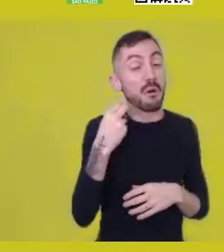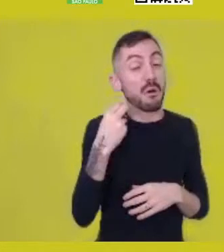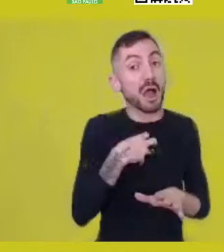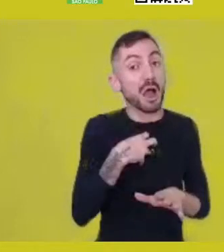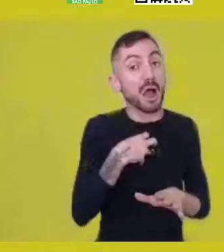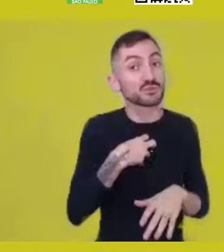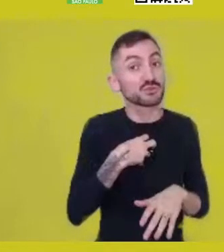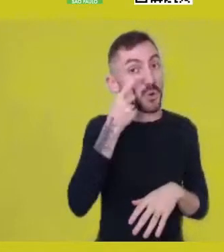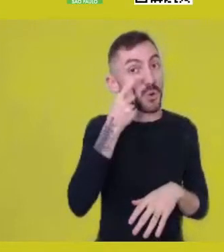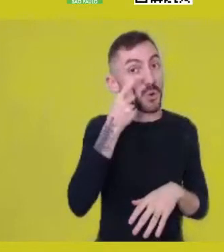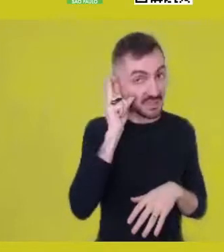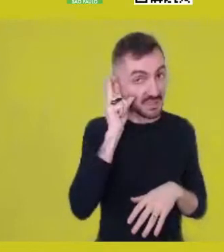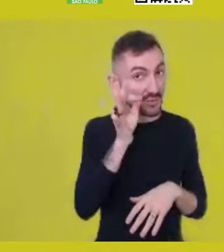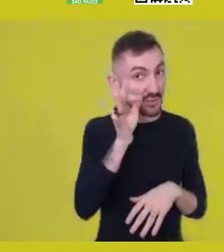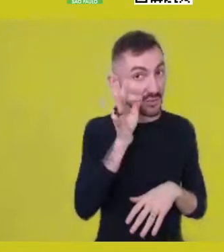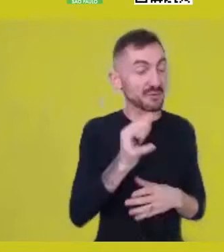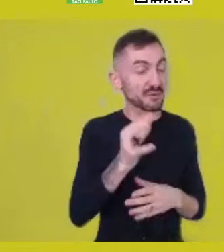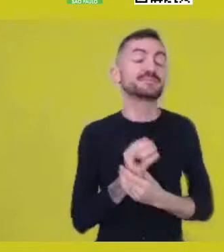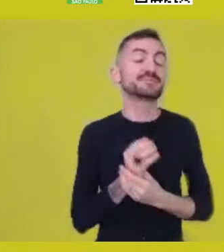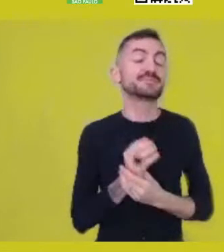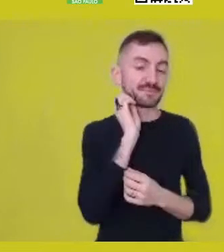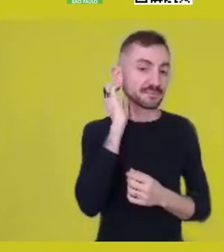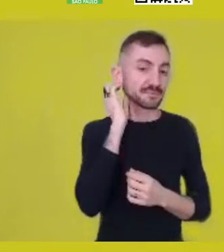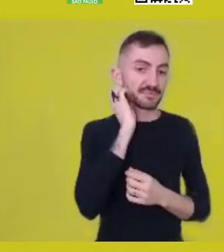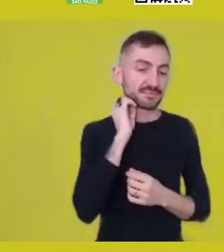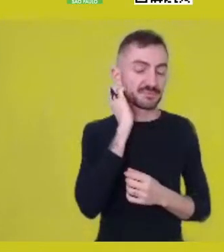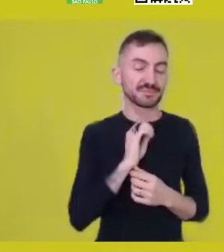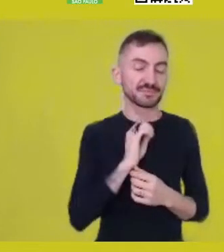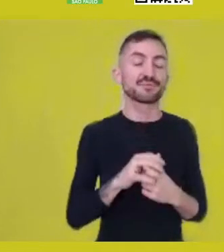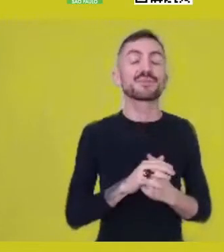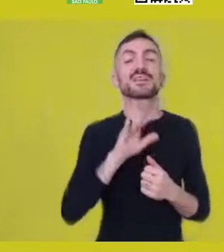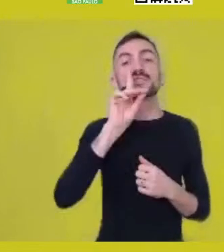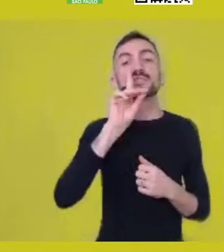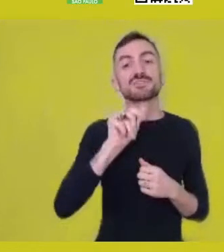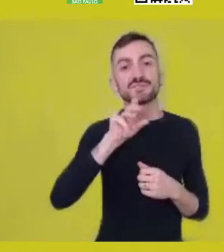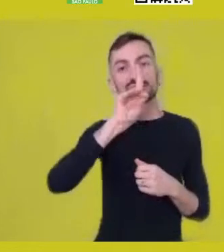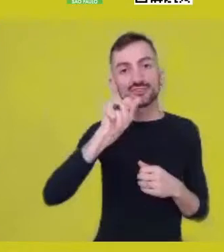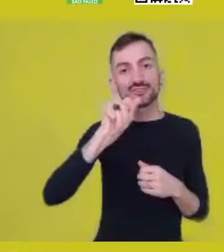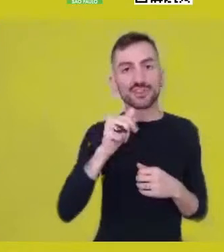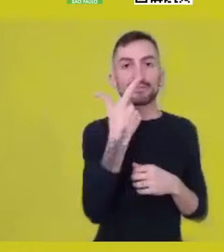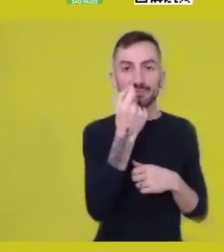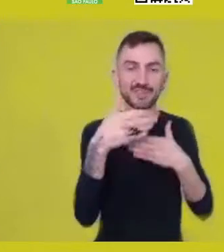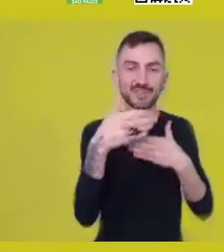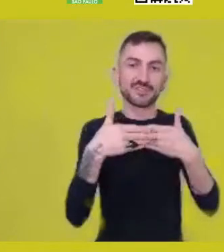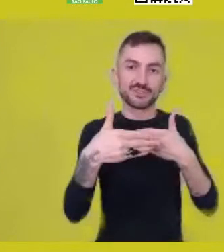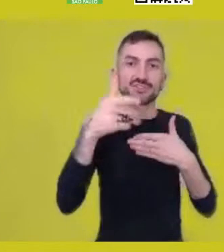Yes, yesterday. -Starting on the 20th, we’re gonna have the 2nd. module of the Free Body course,